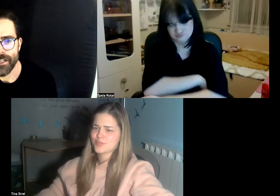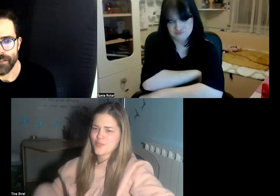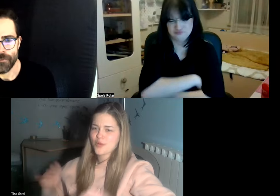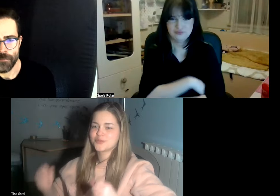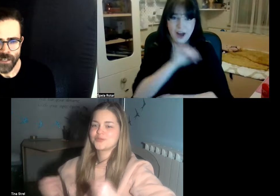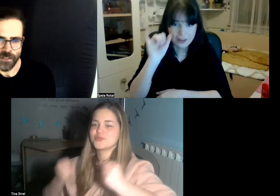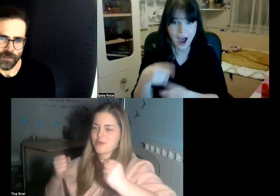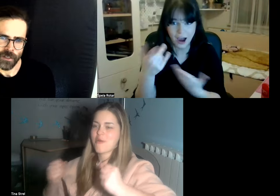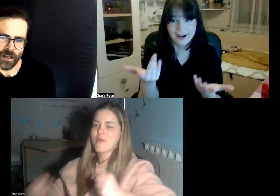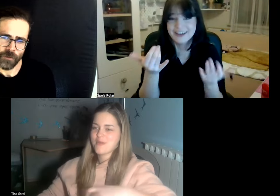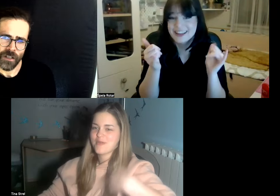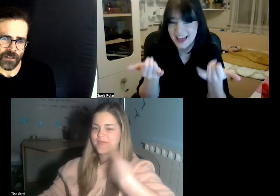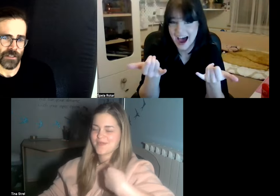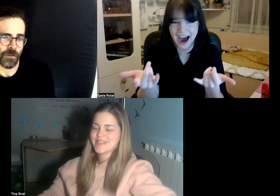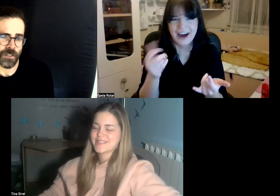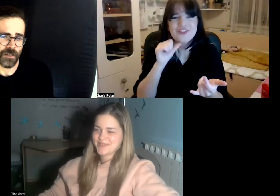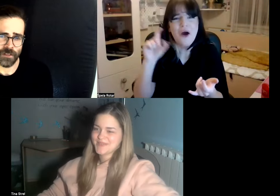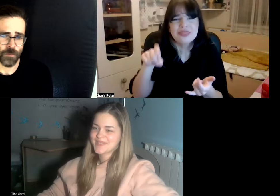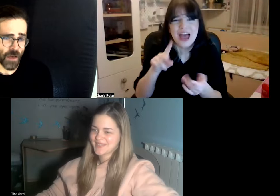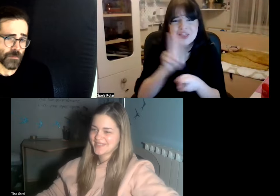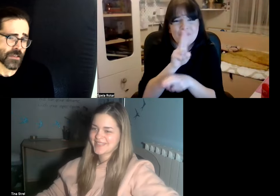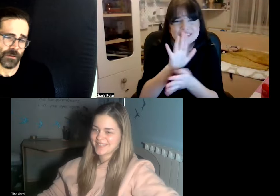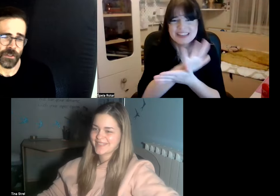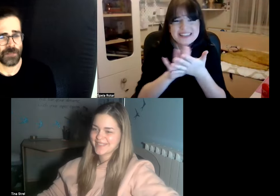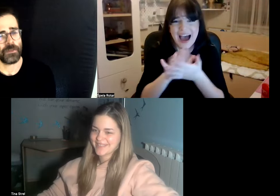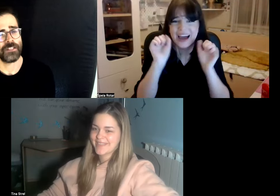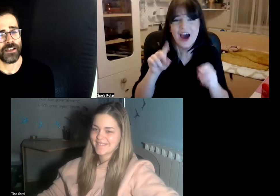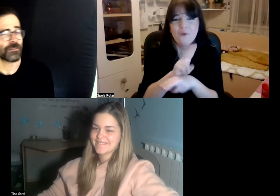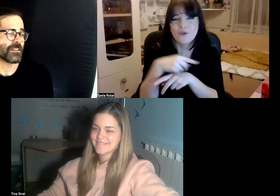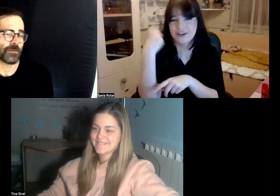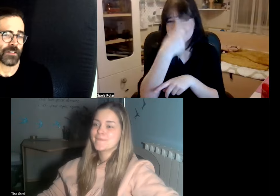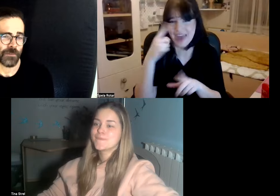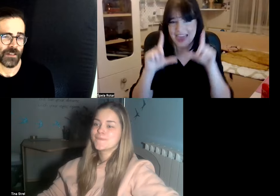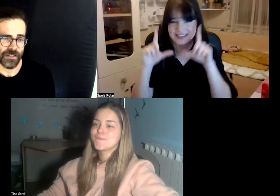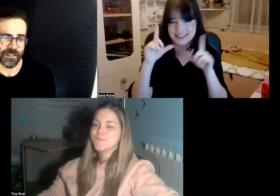information I mean we can understand when somebody's bound when somebody is angry when somebody is